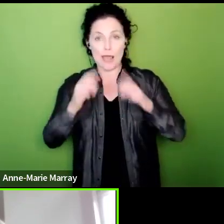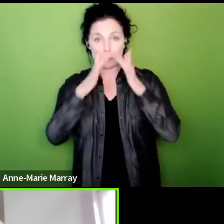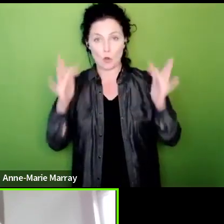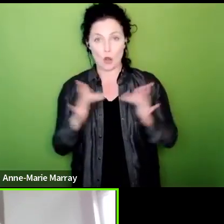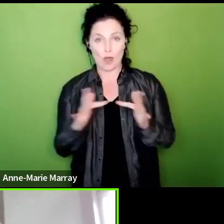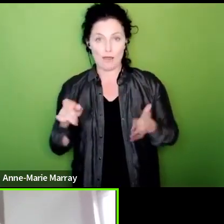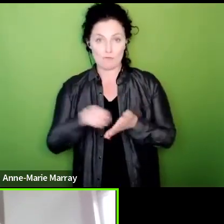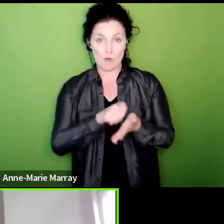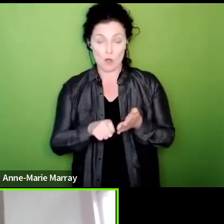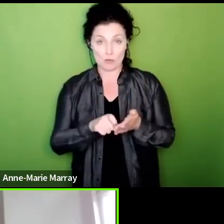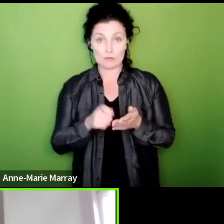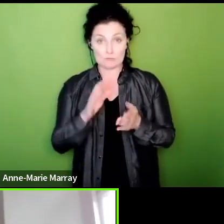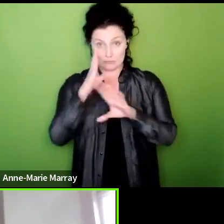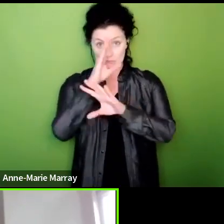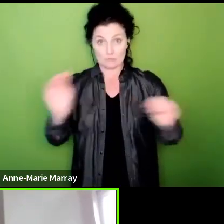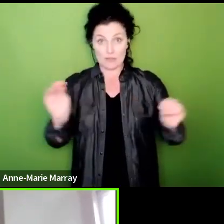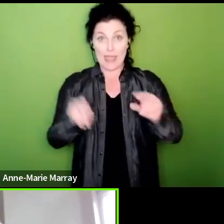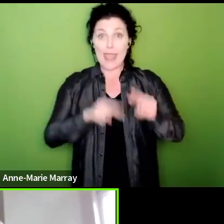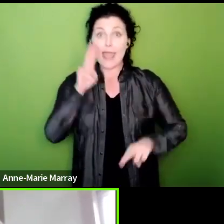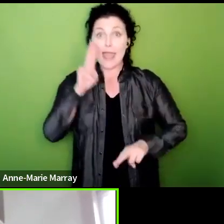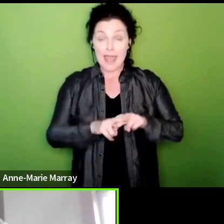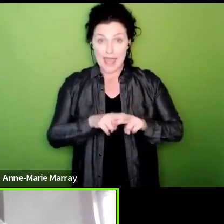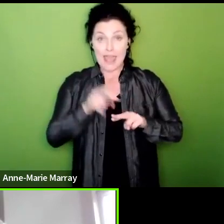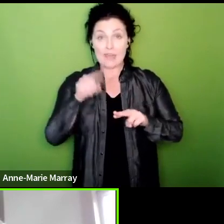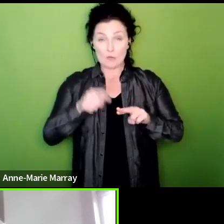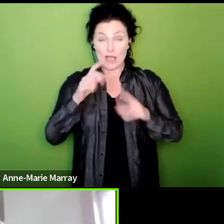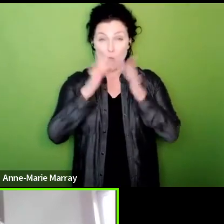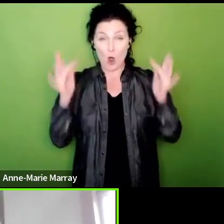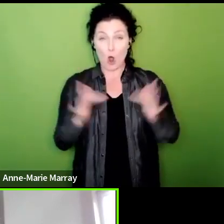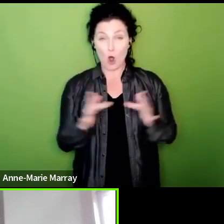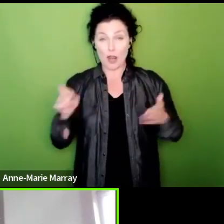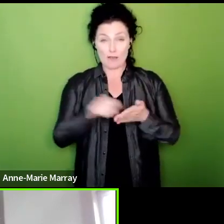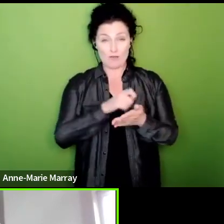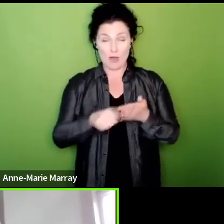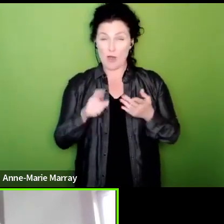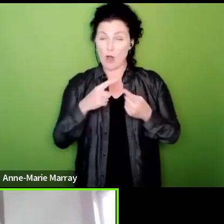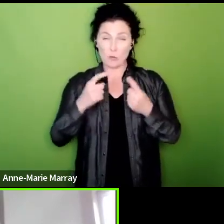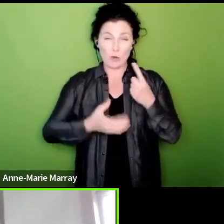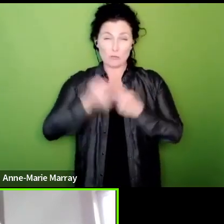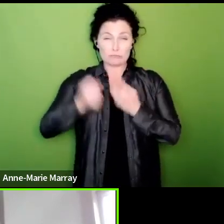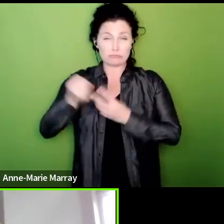we had had an online ballot here we would have smashed it in loads more places the fact we've